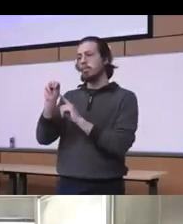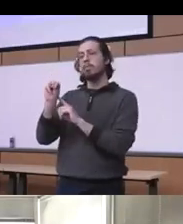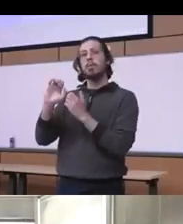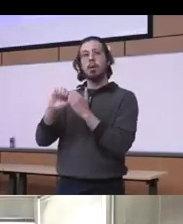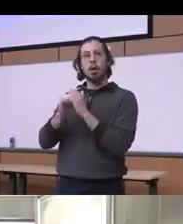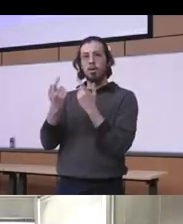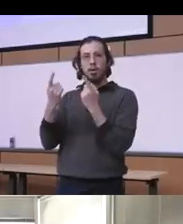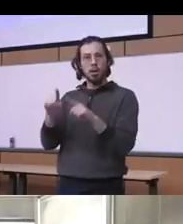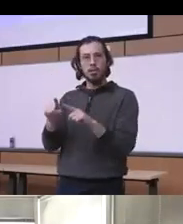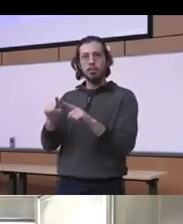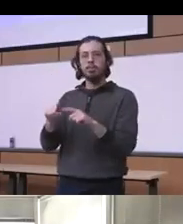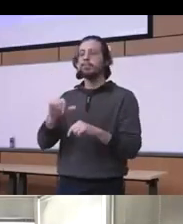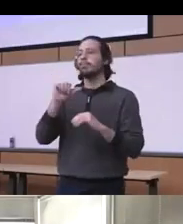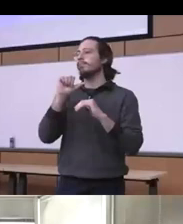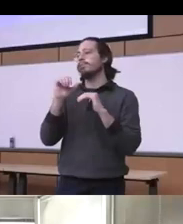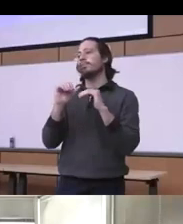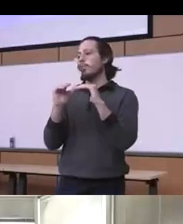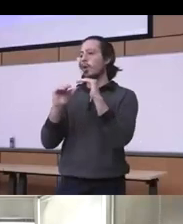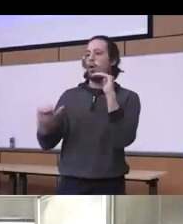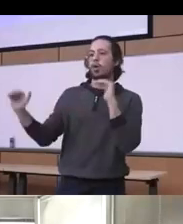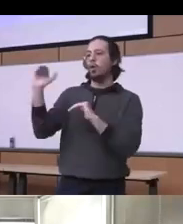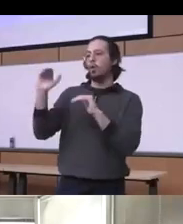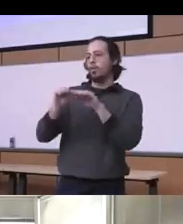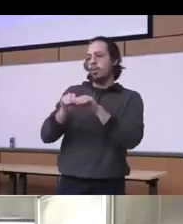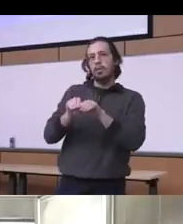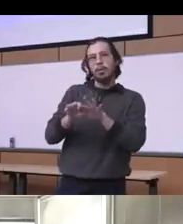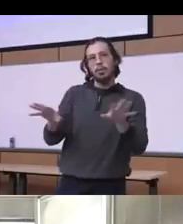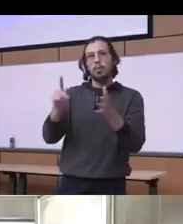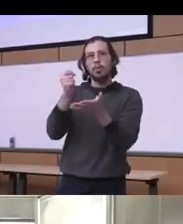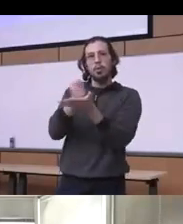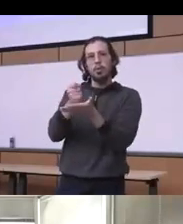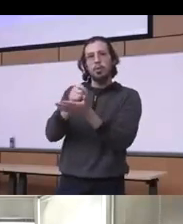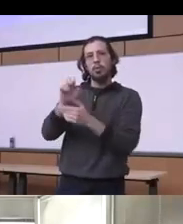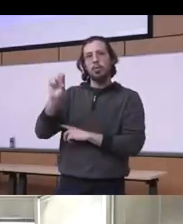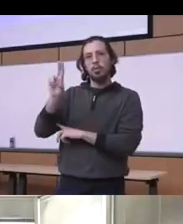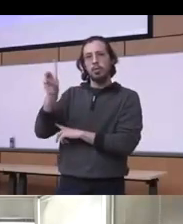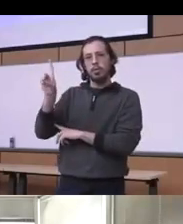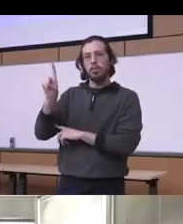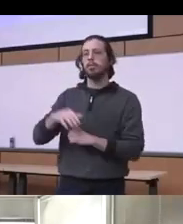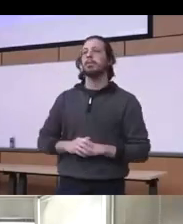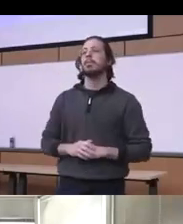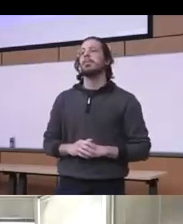in substance use disorder treatment you know the minoritized groups you know have been historically